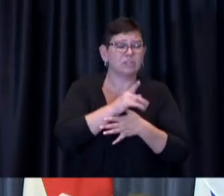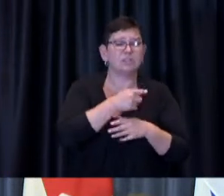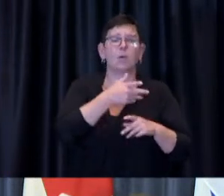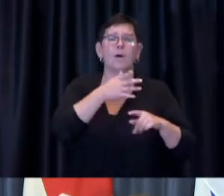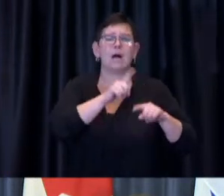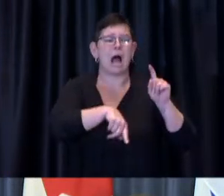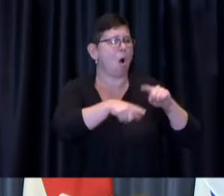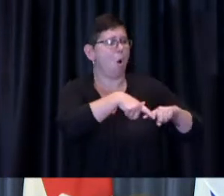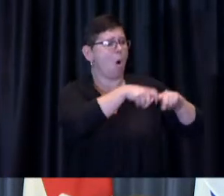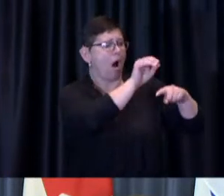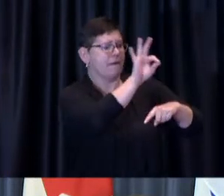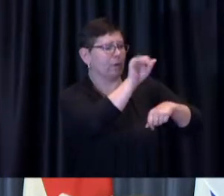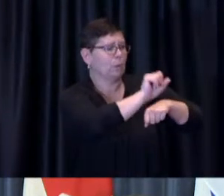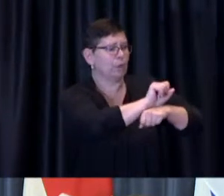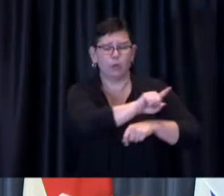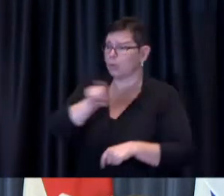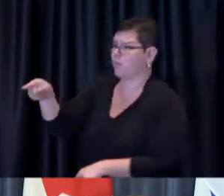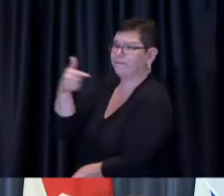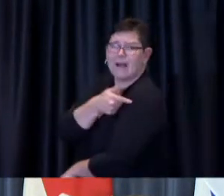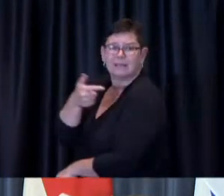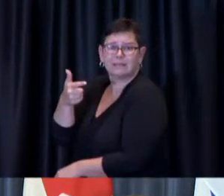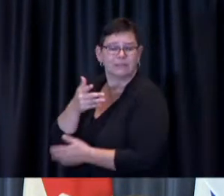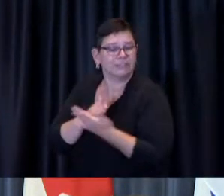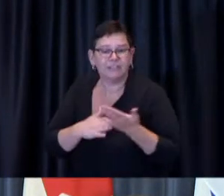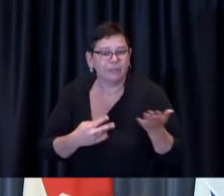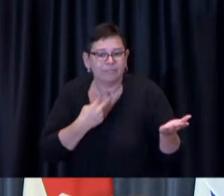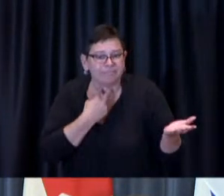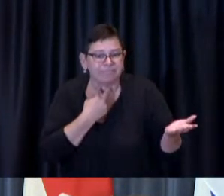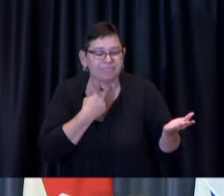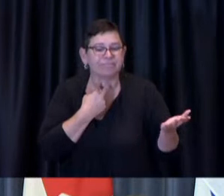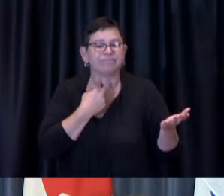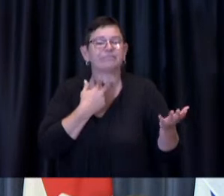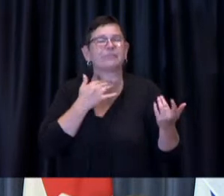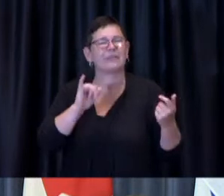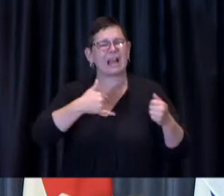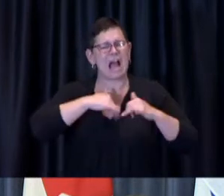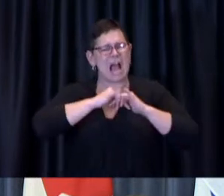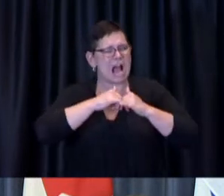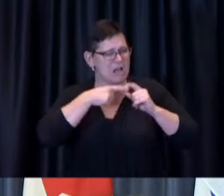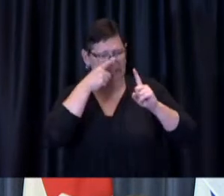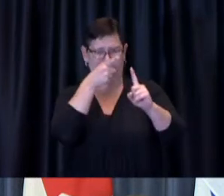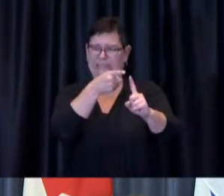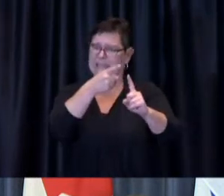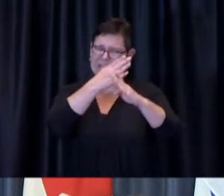so the idea is to reduce barriers as much as possible to bring vaccine to people where they